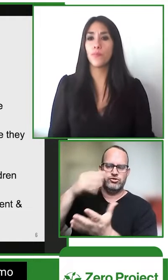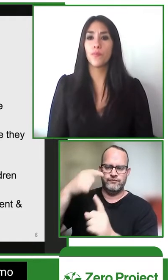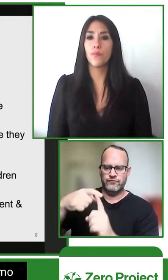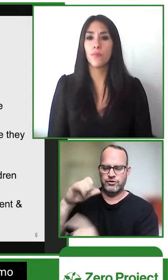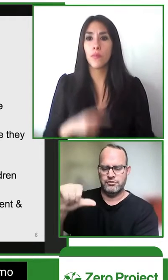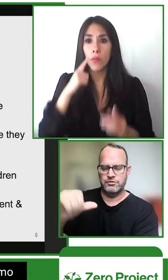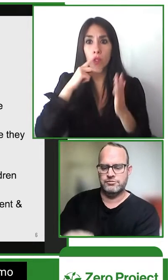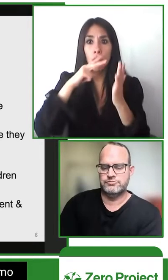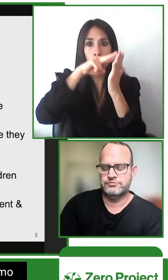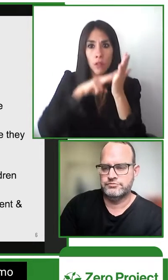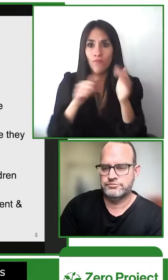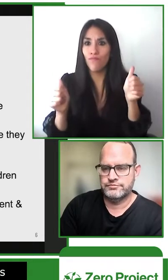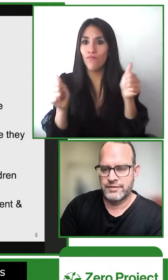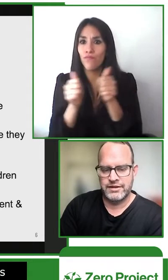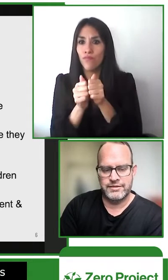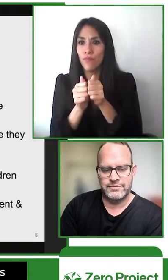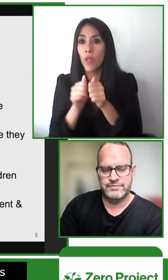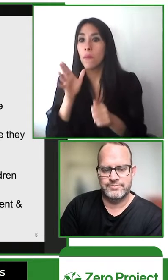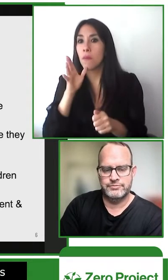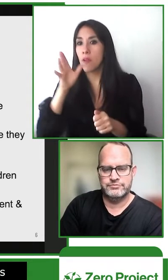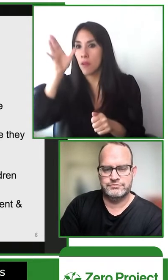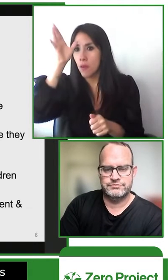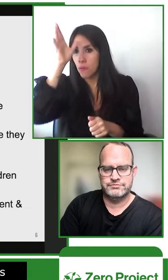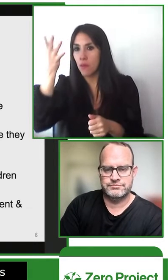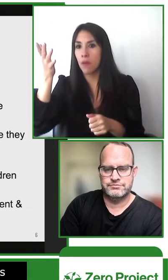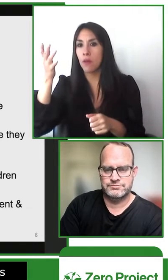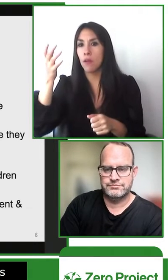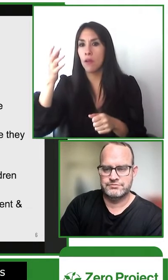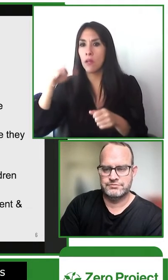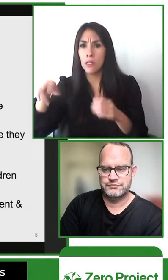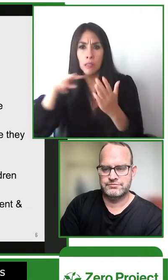be collecting data from these family visits to better inform our